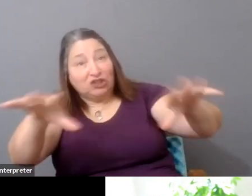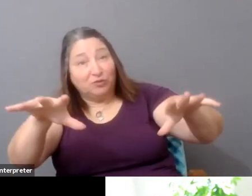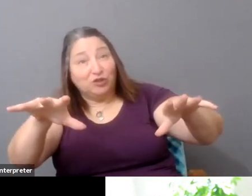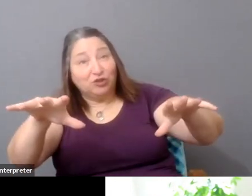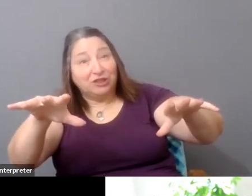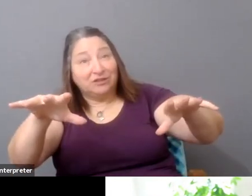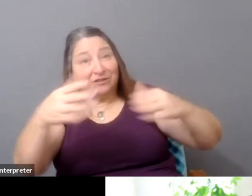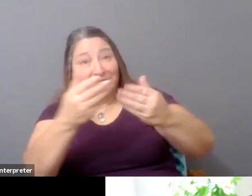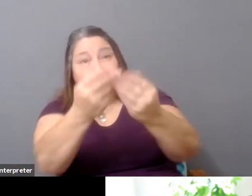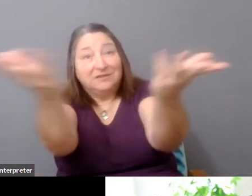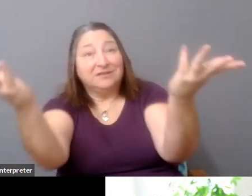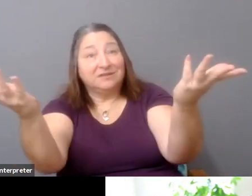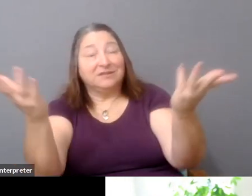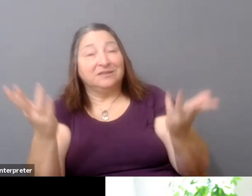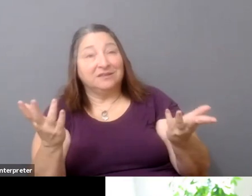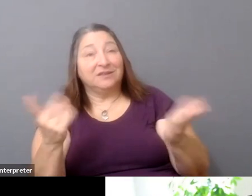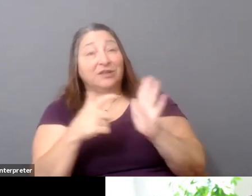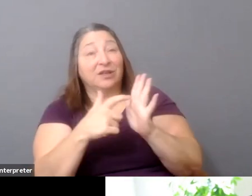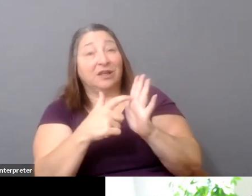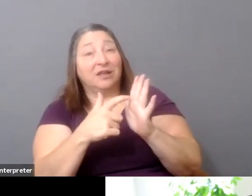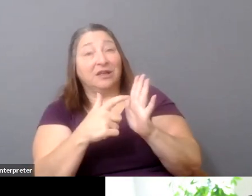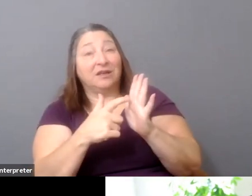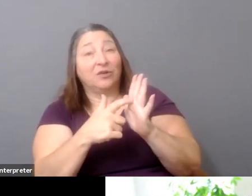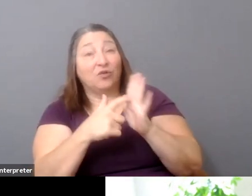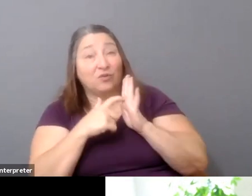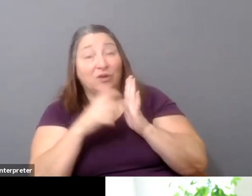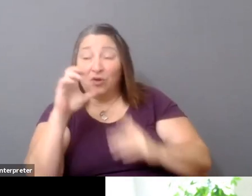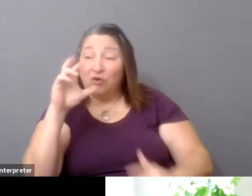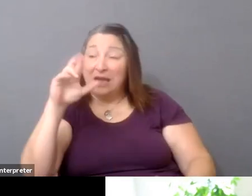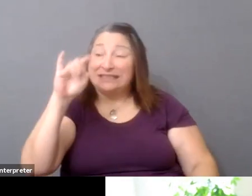You know, the Criterion conversation got a lot of attention because it was in the "New York Times,"